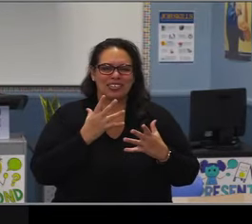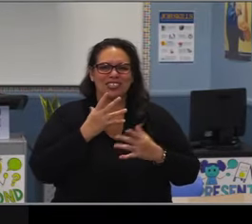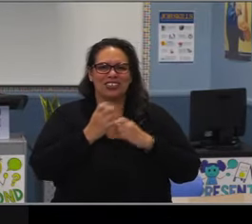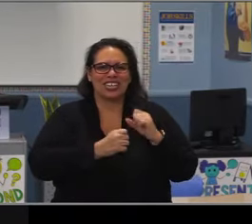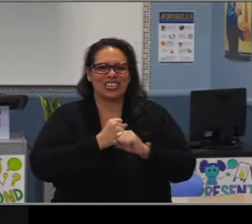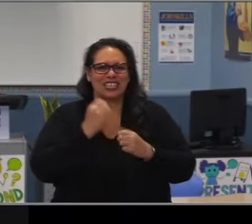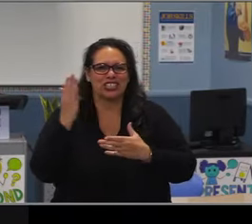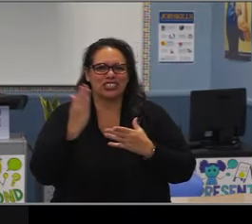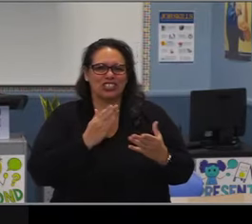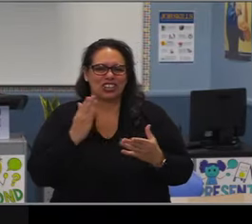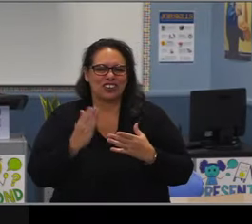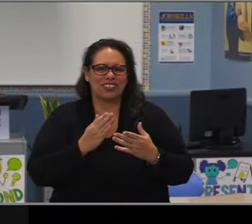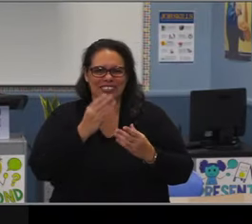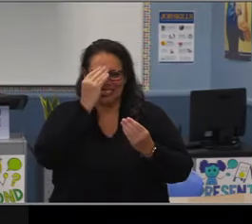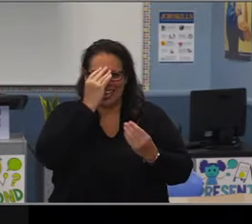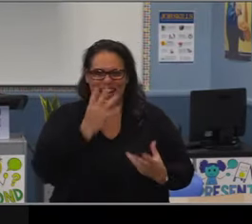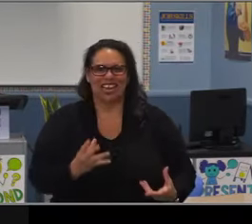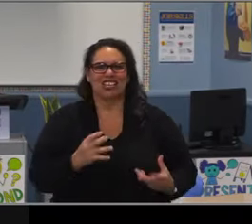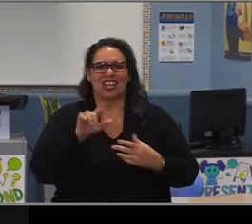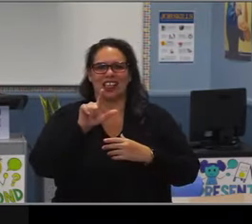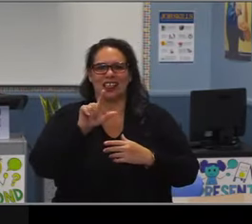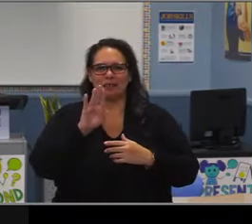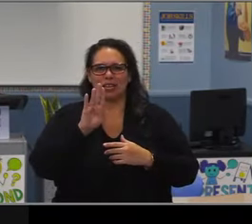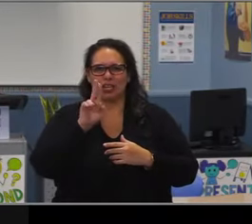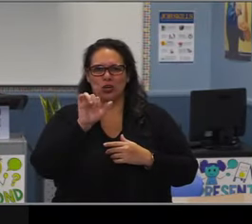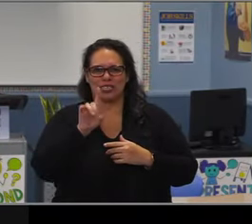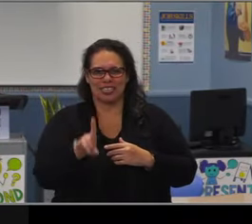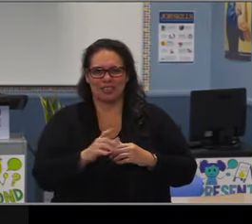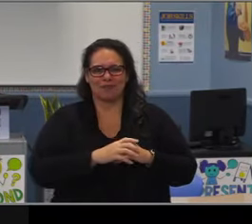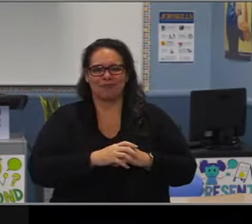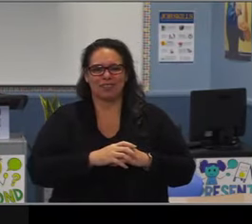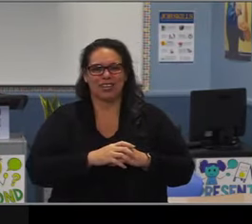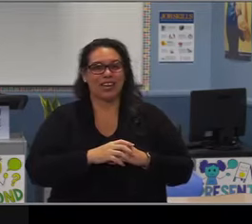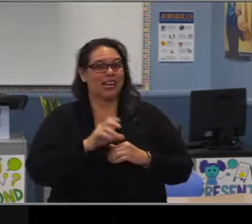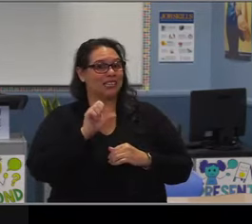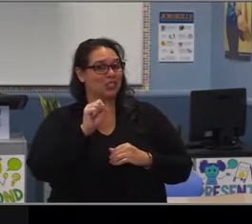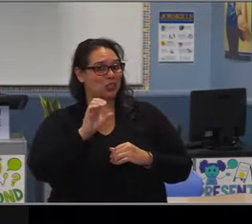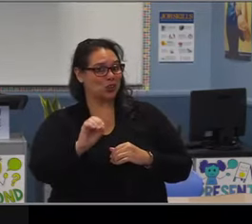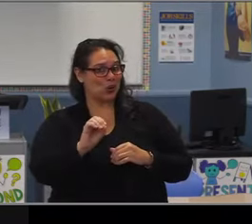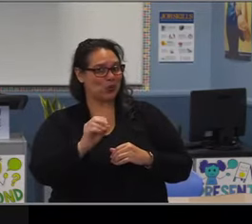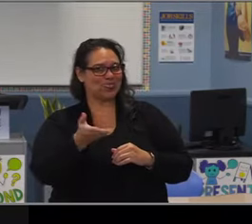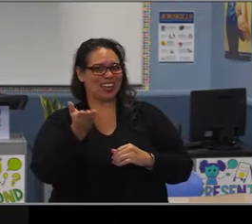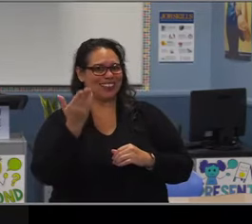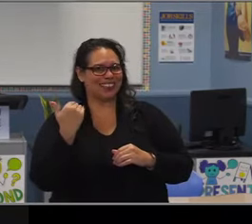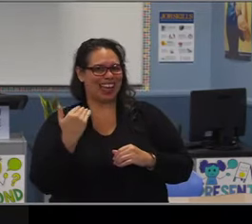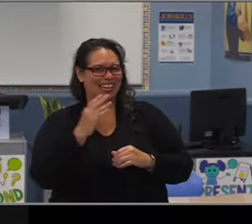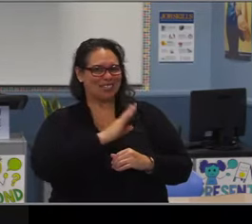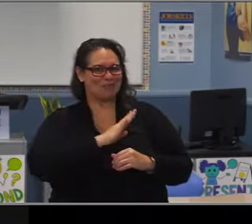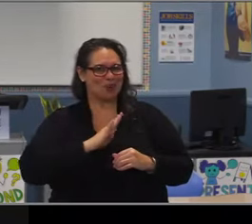for your many years of service to the Long Beach Unified community in service to our students,